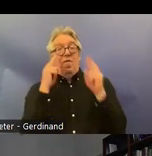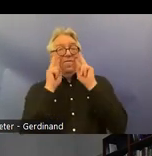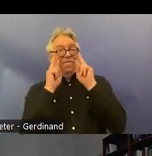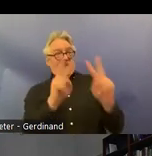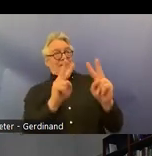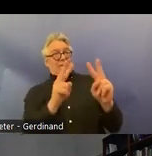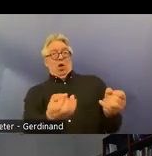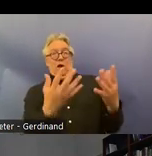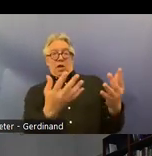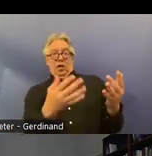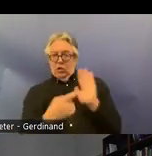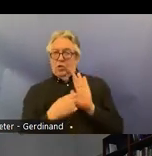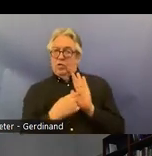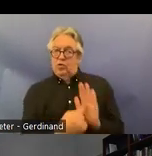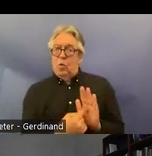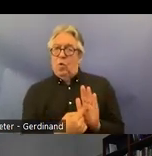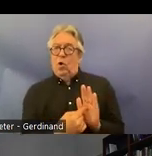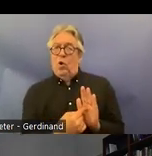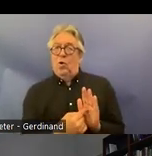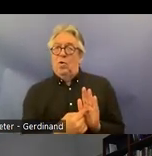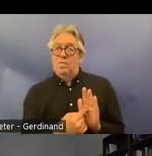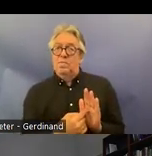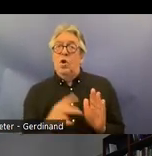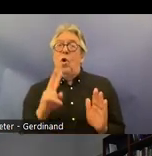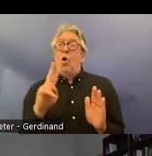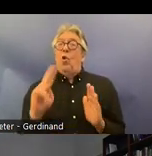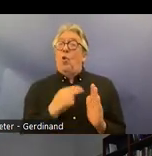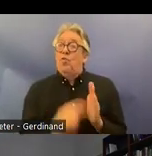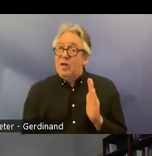status of the convention in Norwegian law it concerns recognition offered by